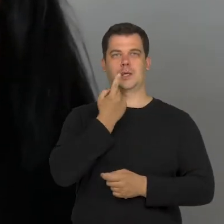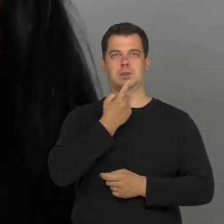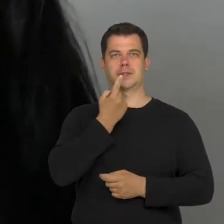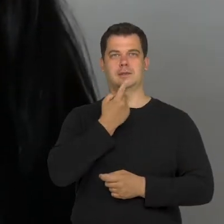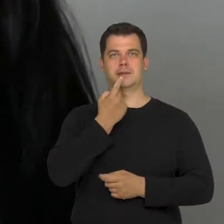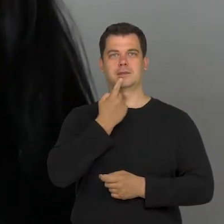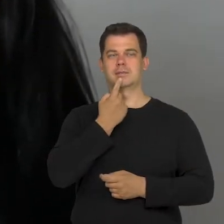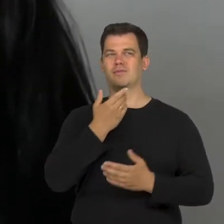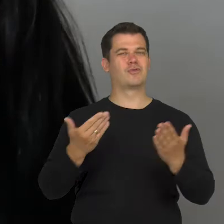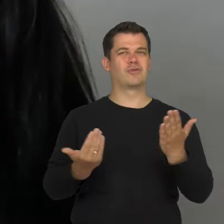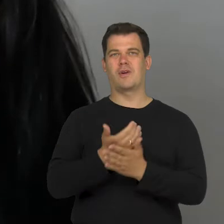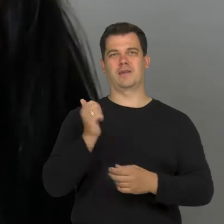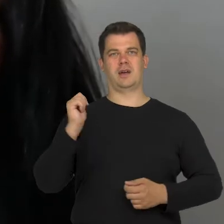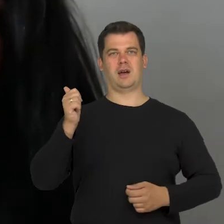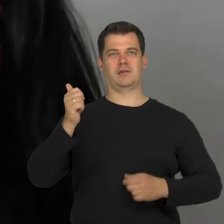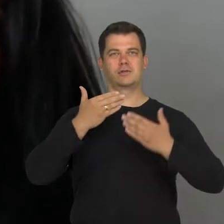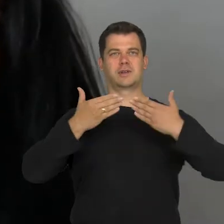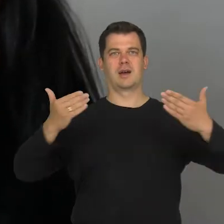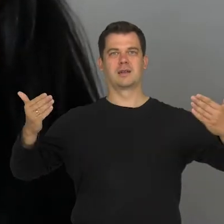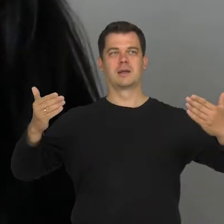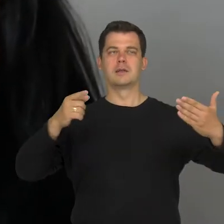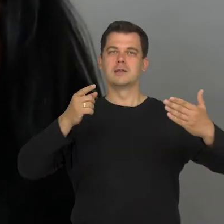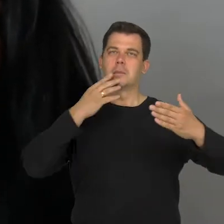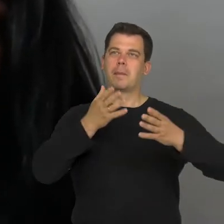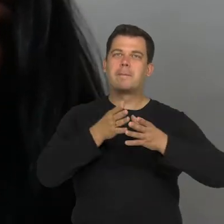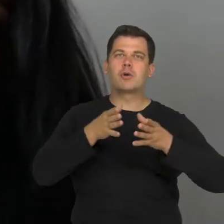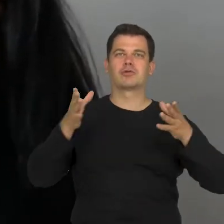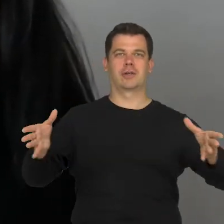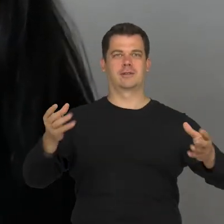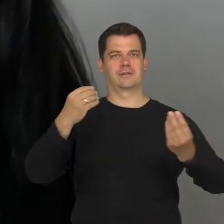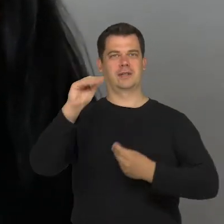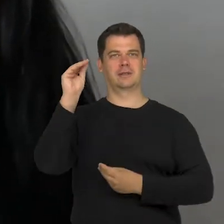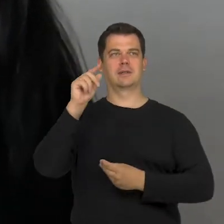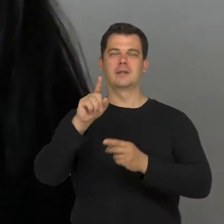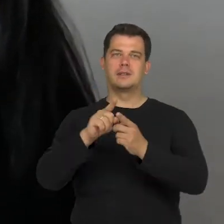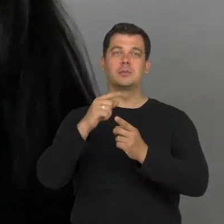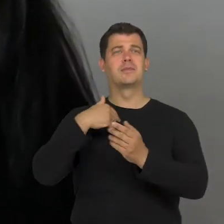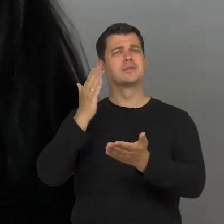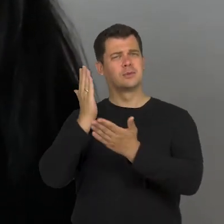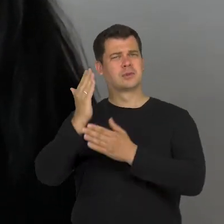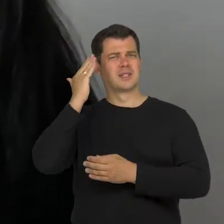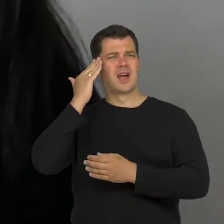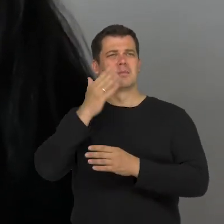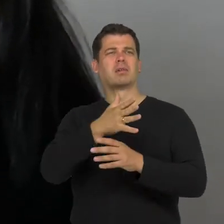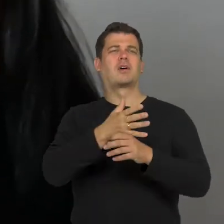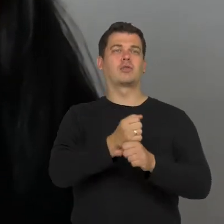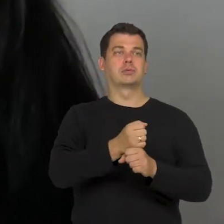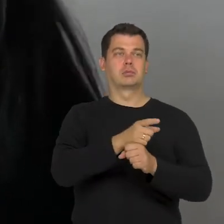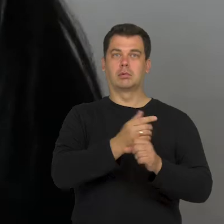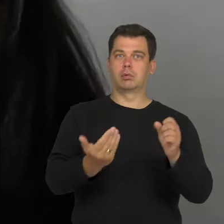it gives new theatrical quality, improves the language. So it de-constructs what we know and what is stale and introduces new quality.